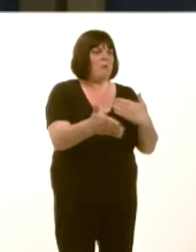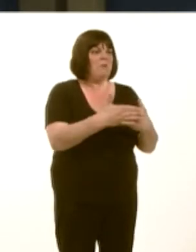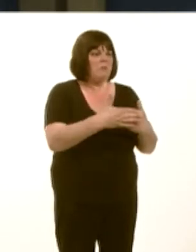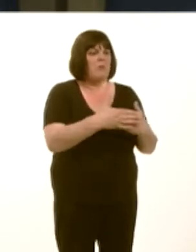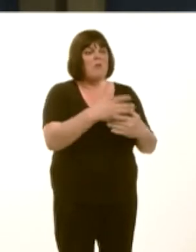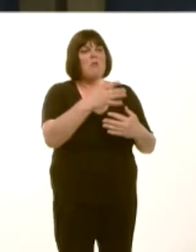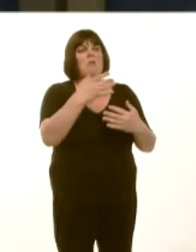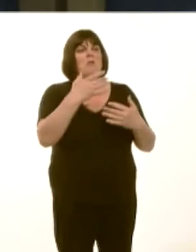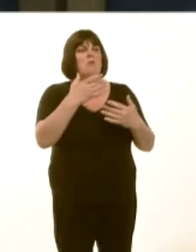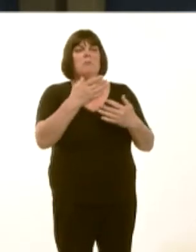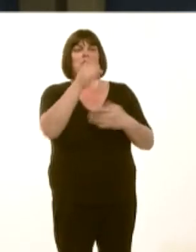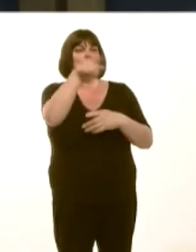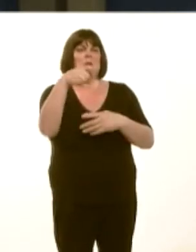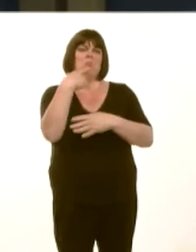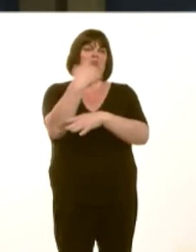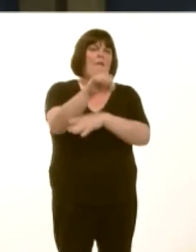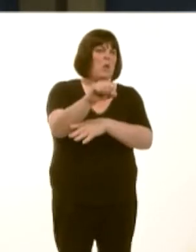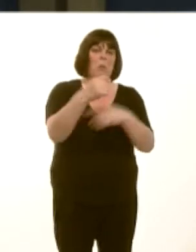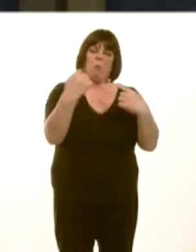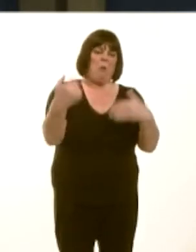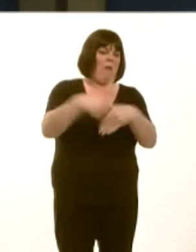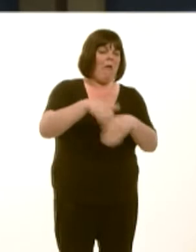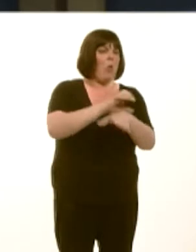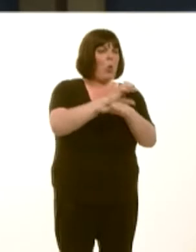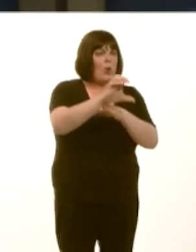Ai dynaír math o weledigaeth sydd gennych ar gyfer addysg bellach yng Nghymru?